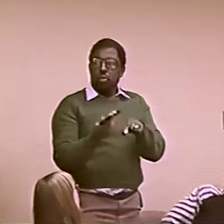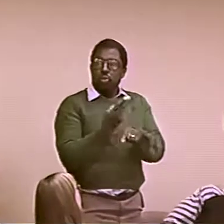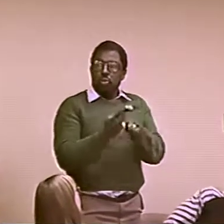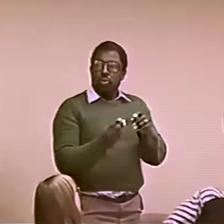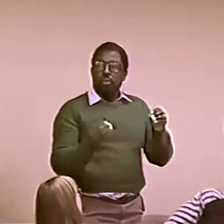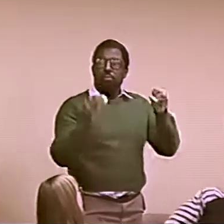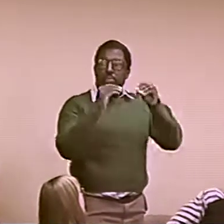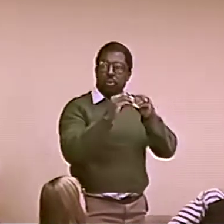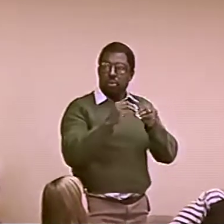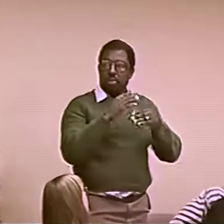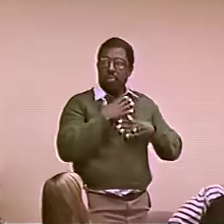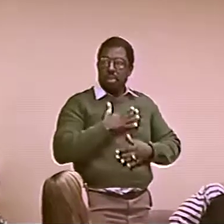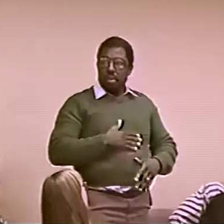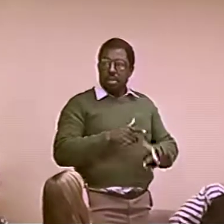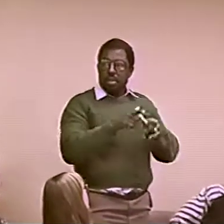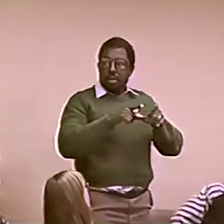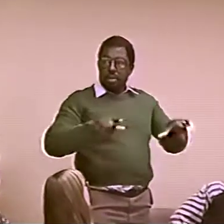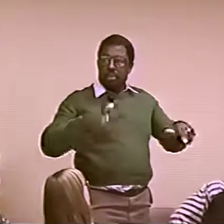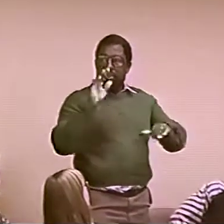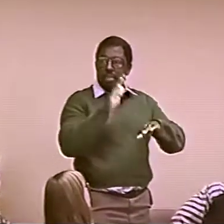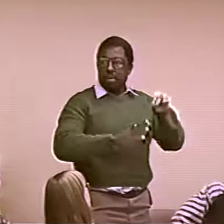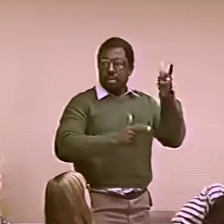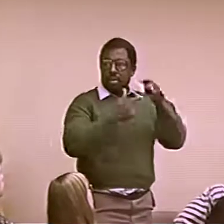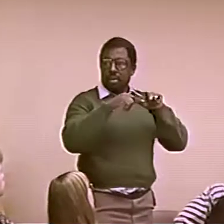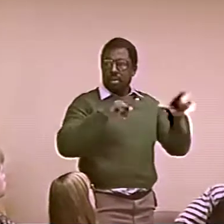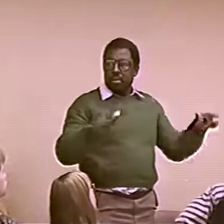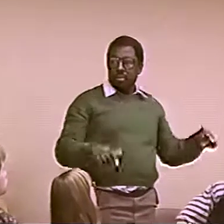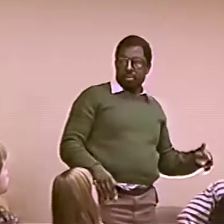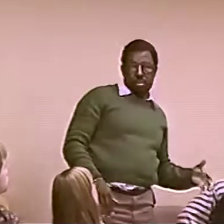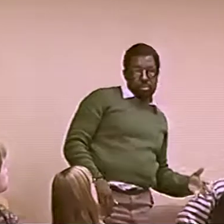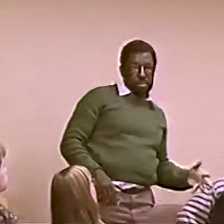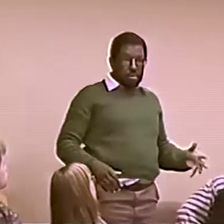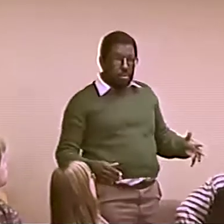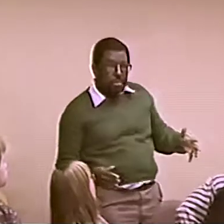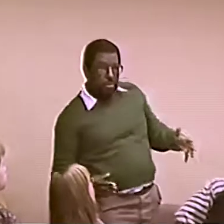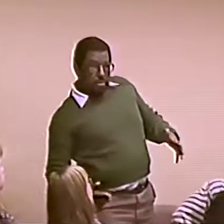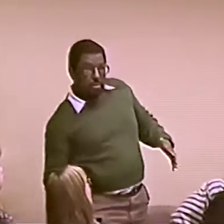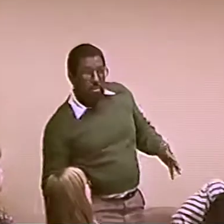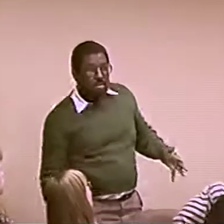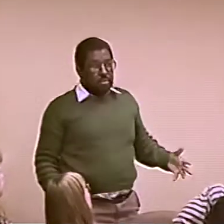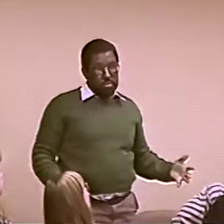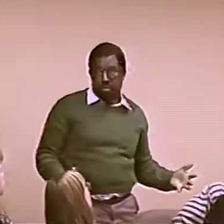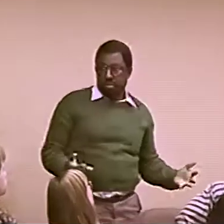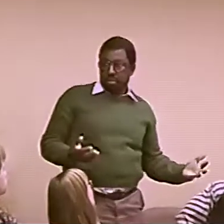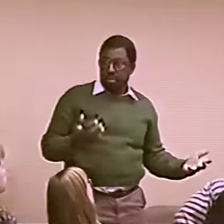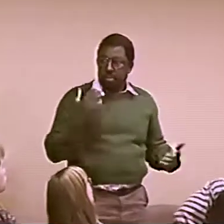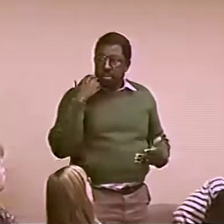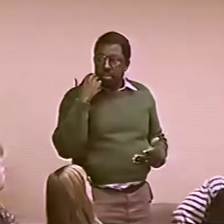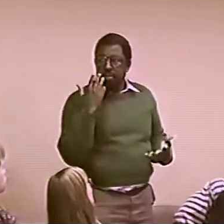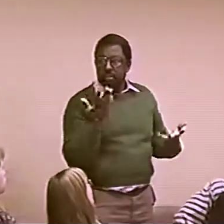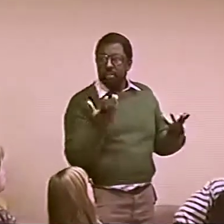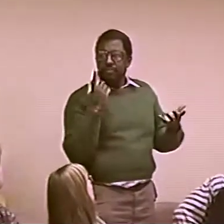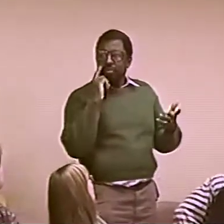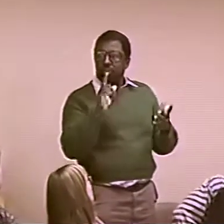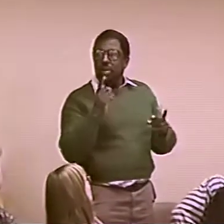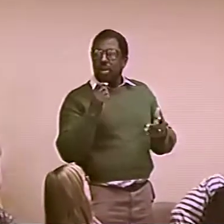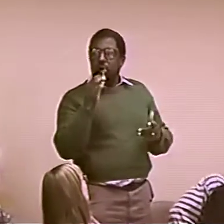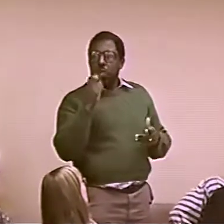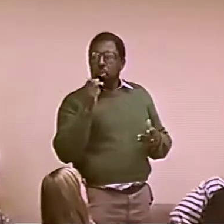HOW SIGN ...ORAL AND USE MORE BEHAVIOR, LIKE IT'S PHYSICAL,